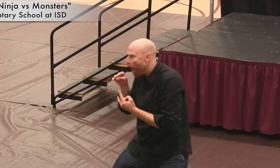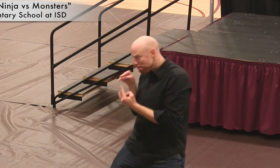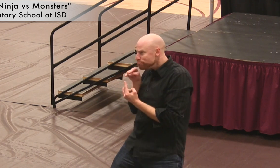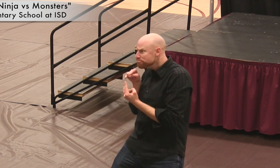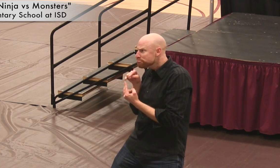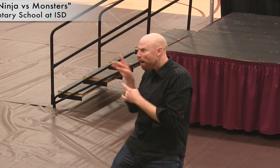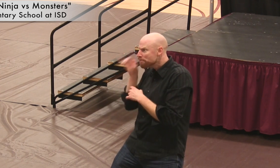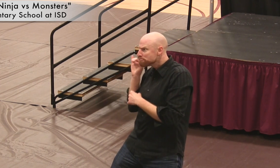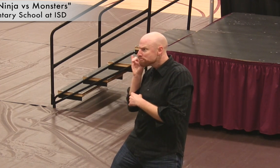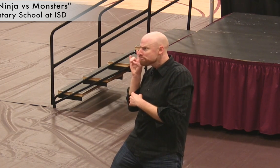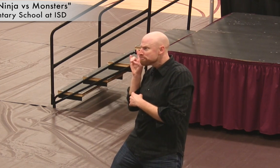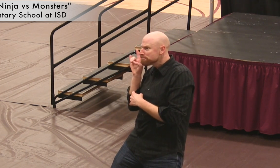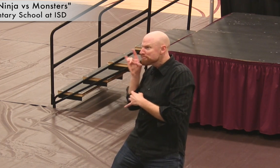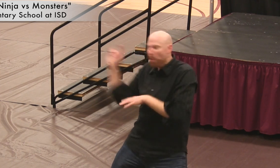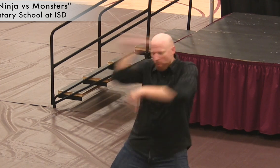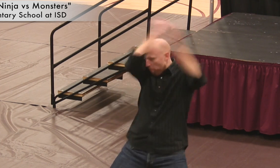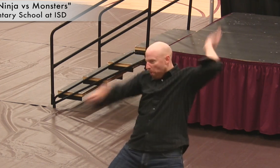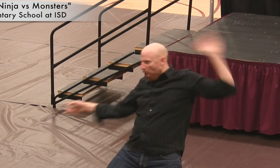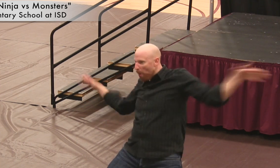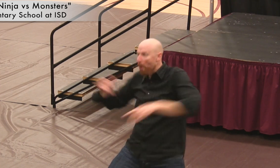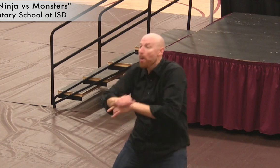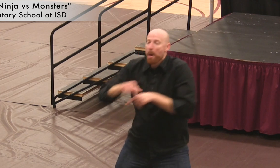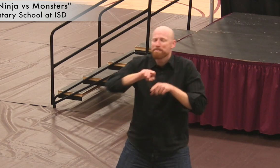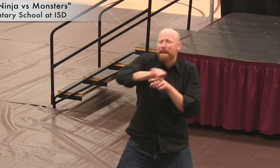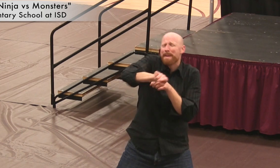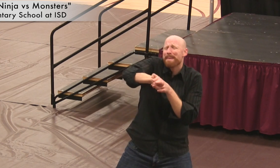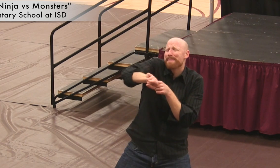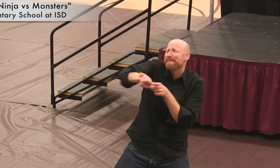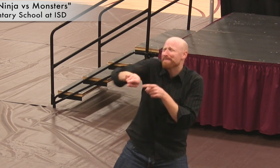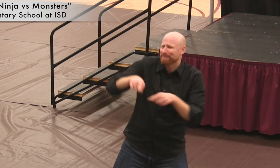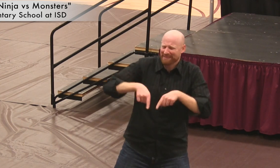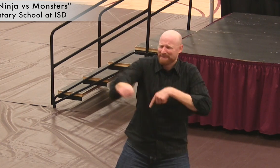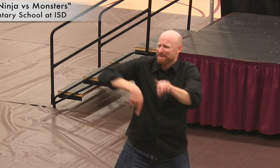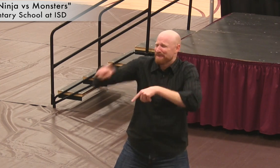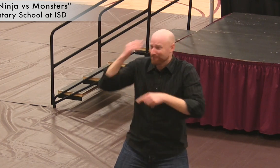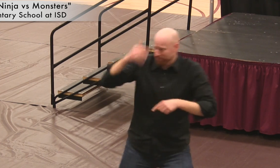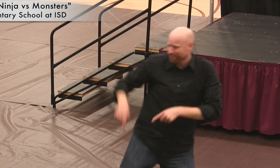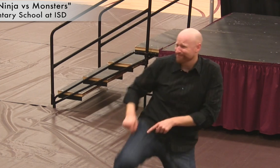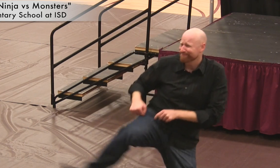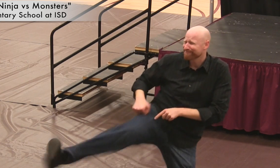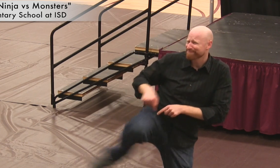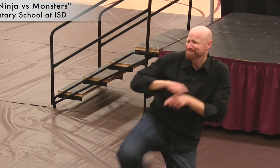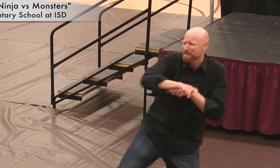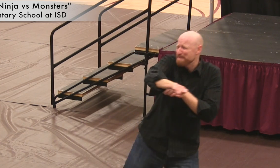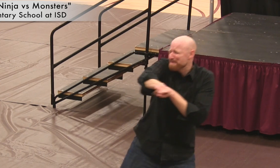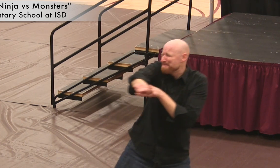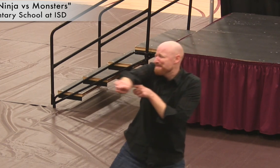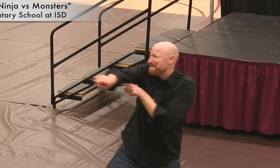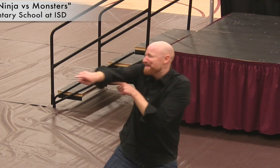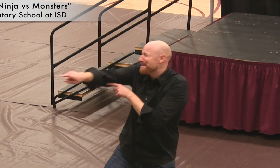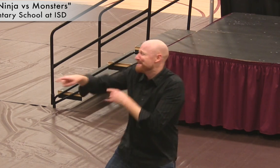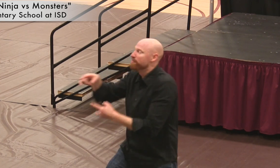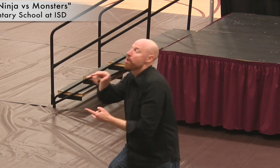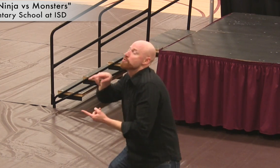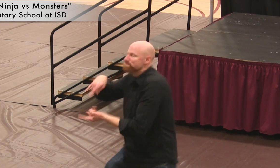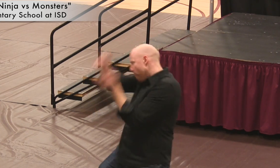[aroo?!] Around, the Deaf Ninja kicks and whips his opponents: